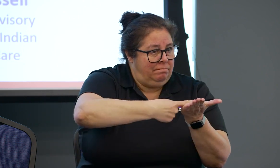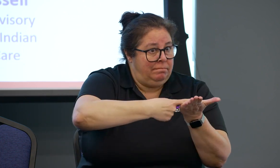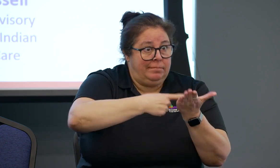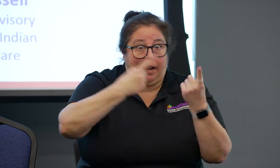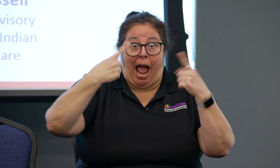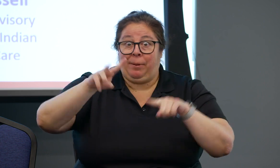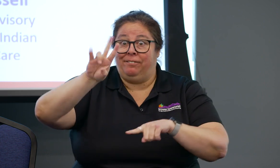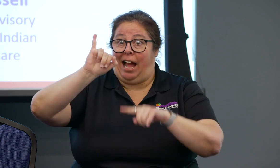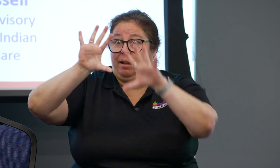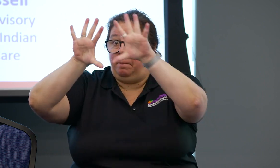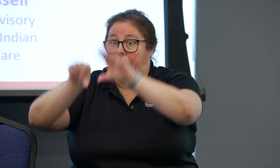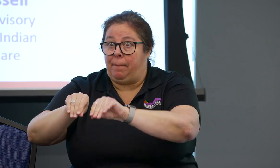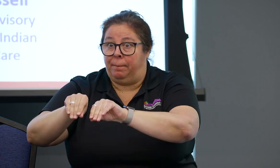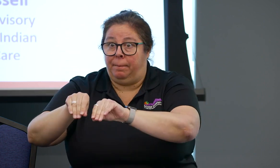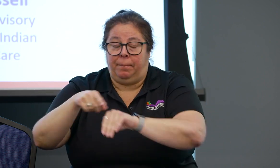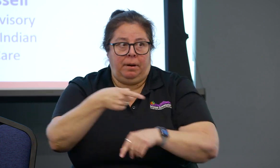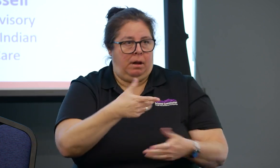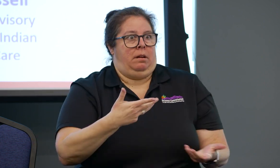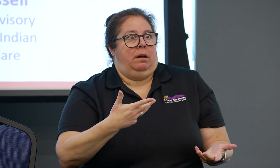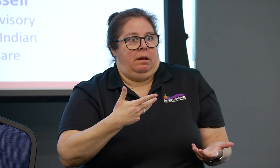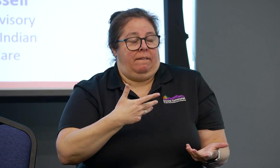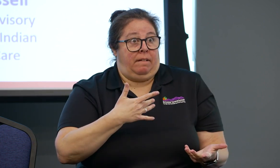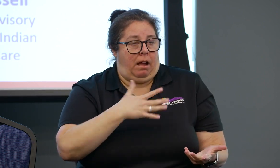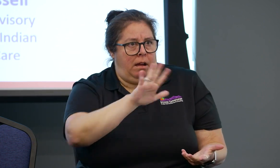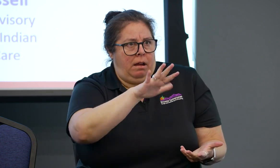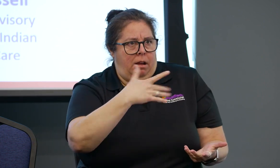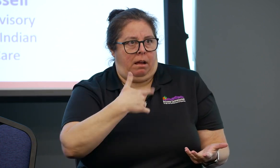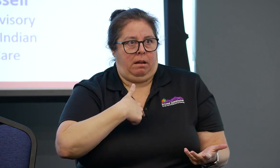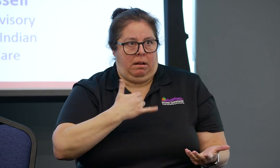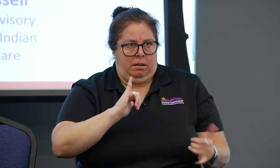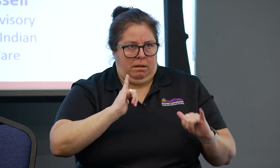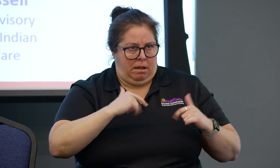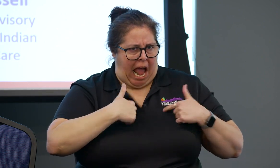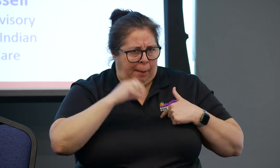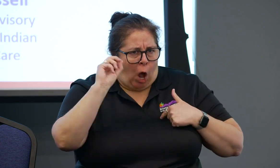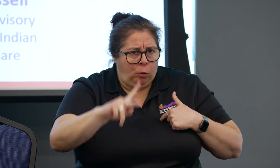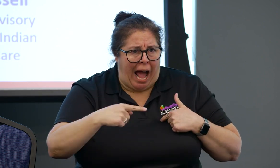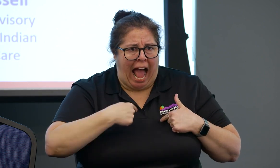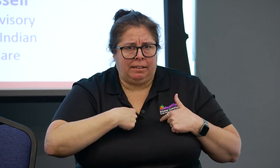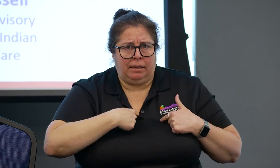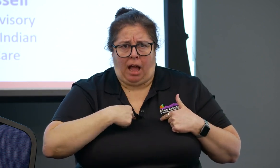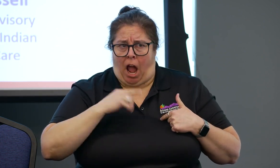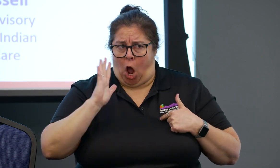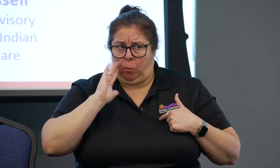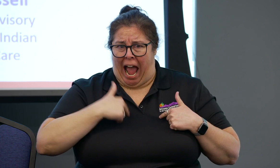It's not appropriate for children. If you have any kind of technological issues